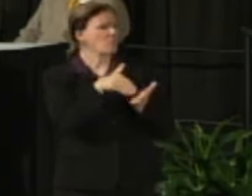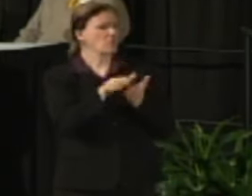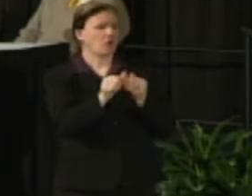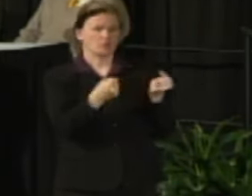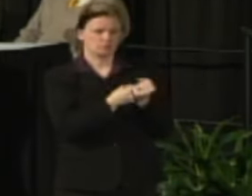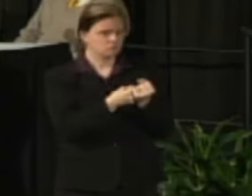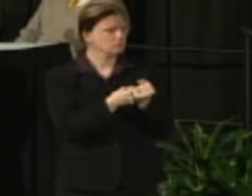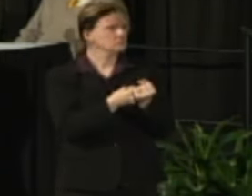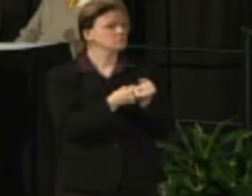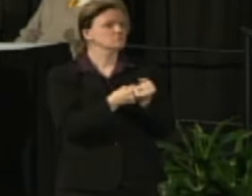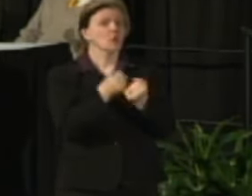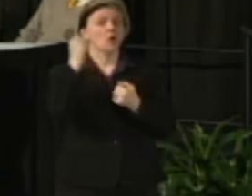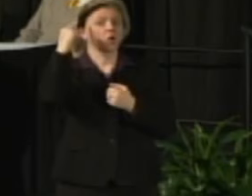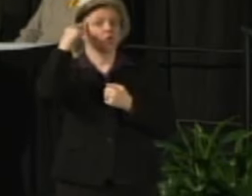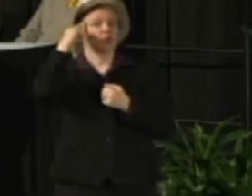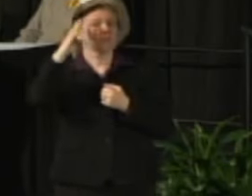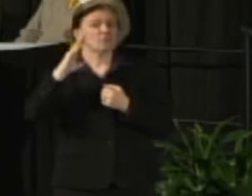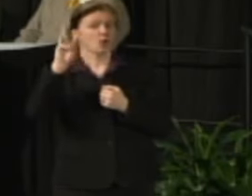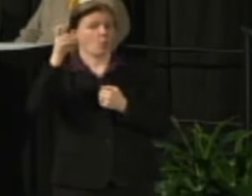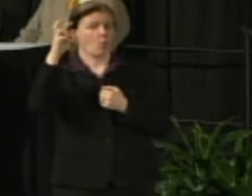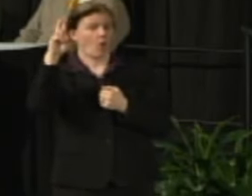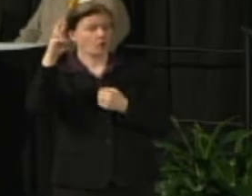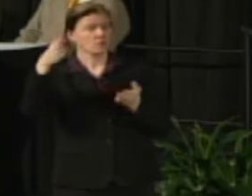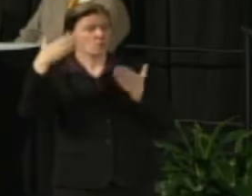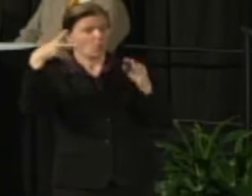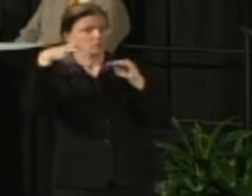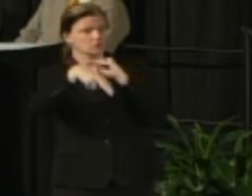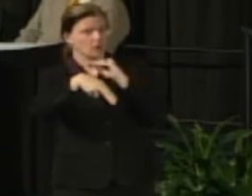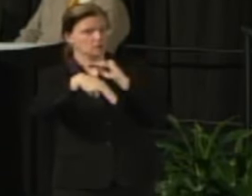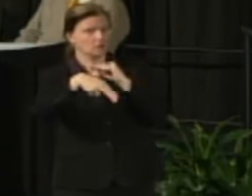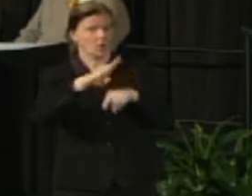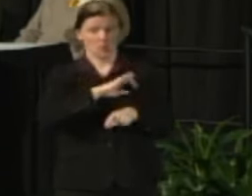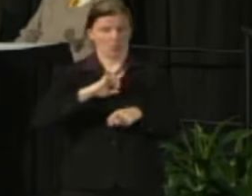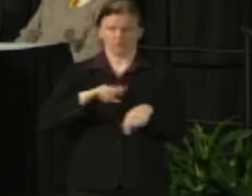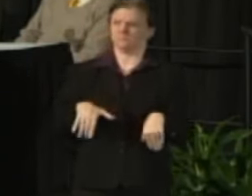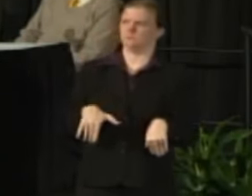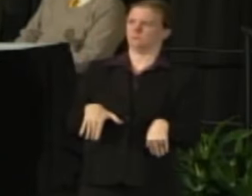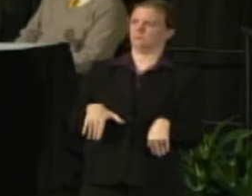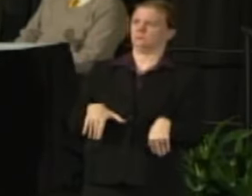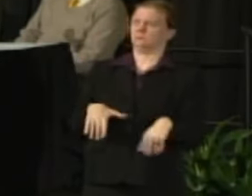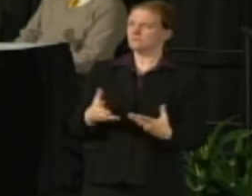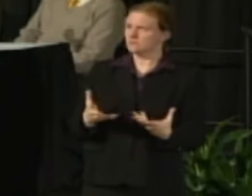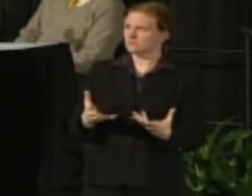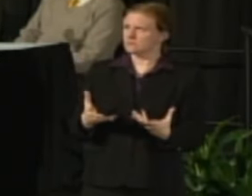The governor proposed the cut and that's something that I believe that our Regents